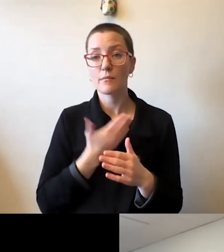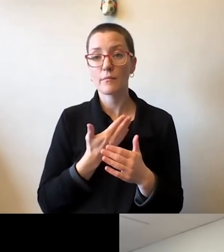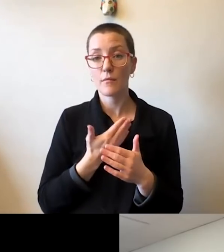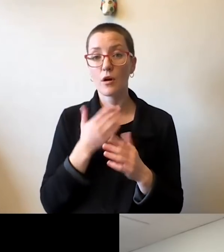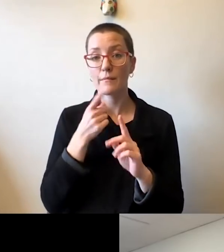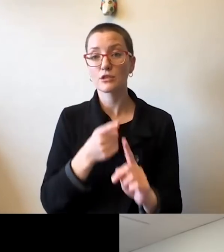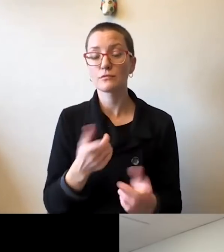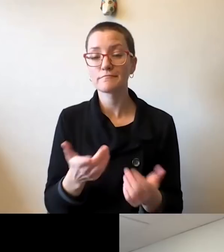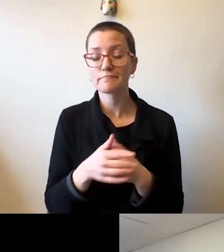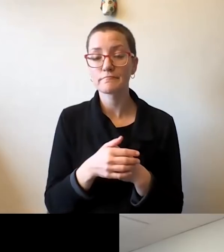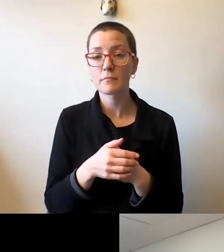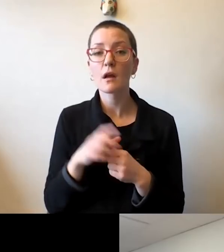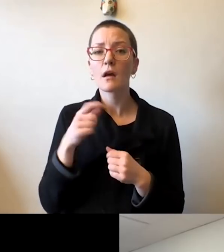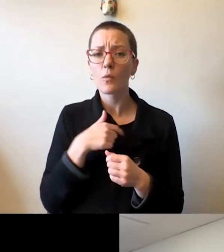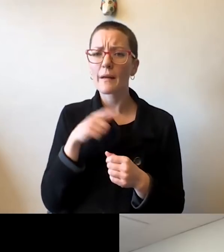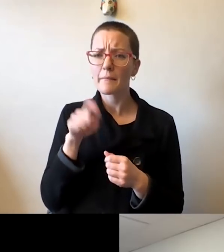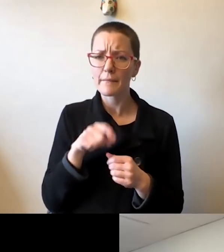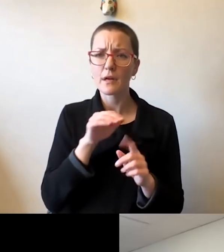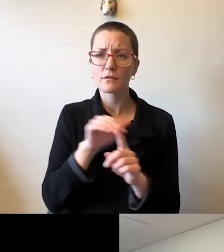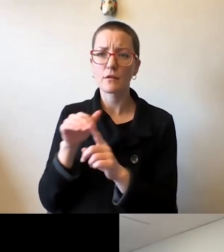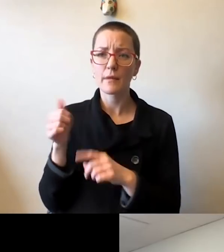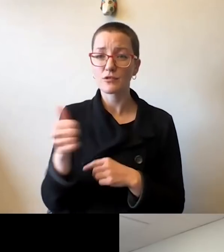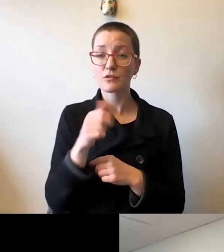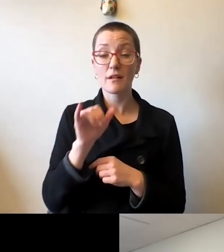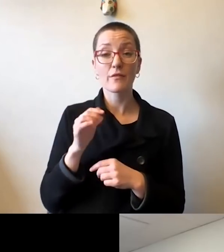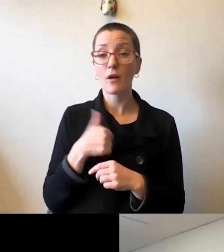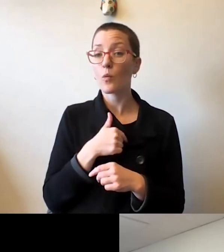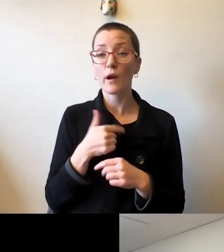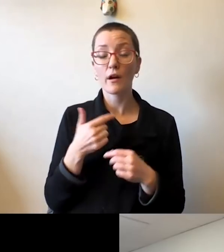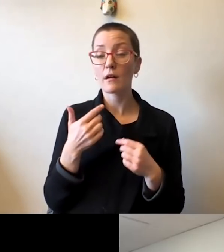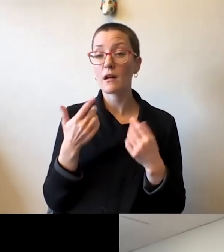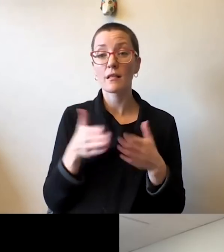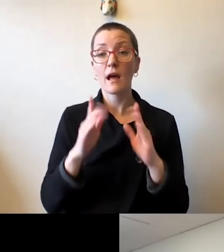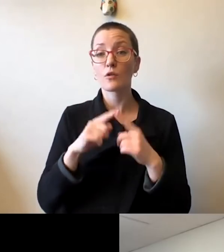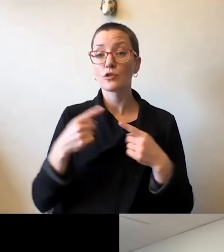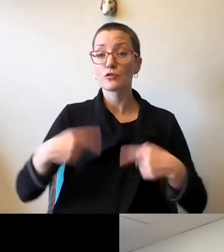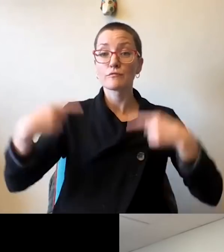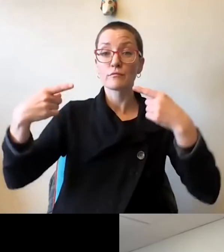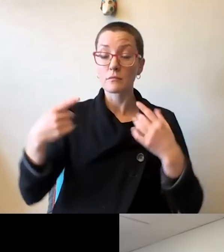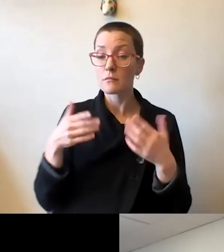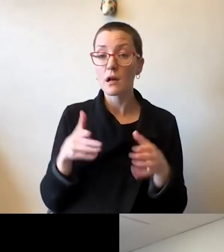We have to remind ourselves that we are free to dispute, we are free to debate, we are free to challenge ideas